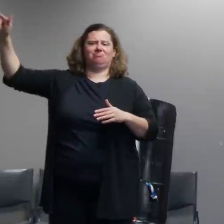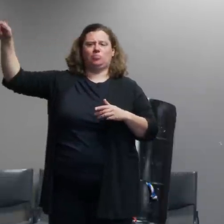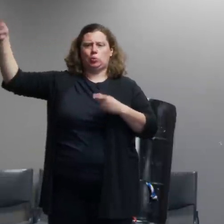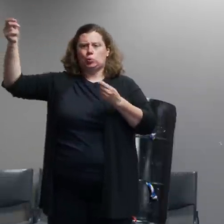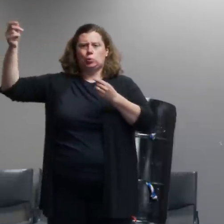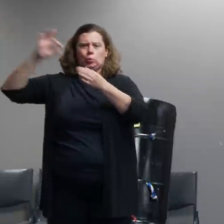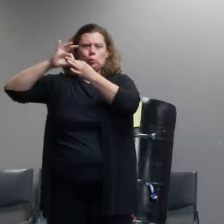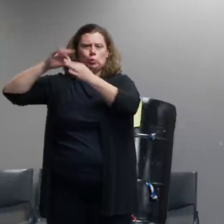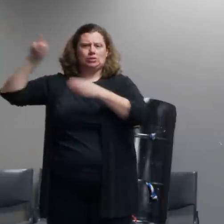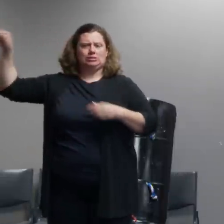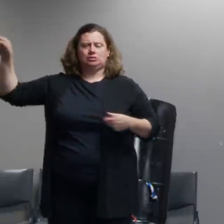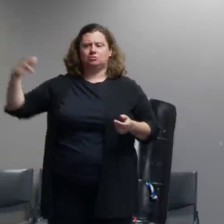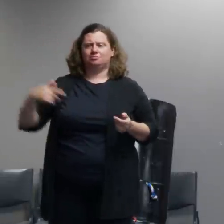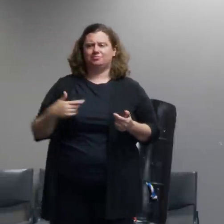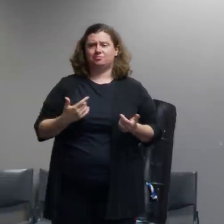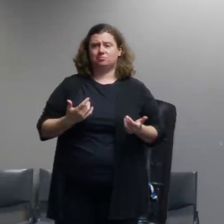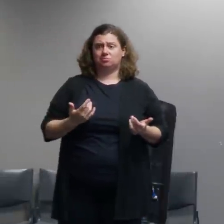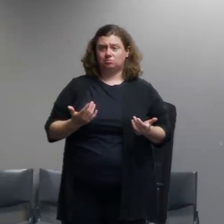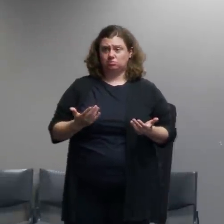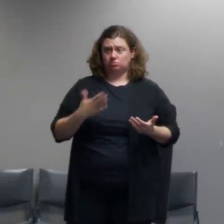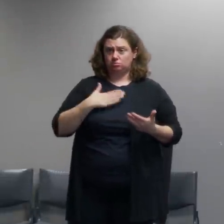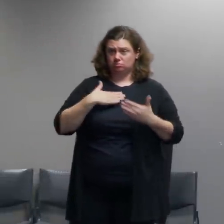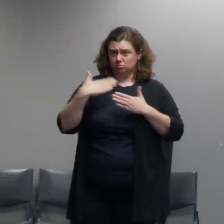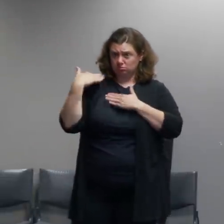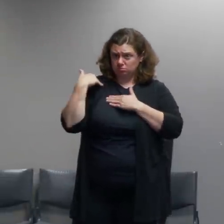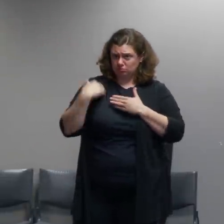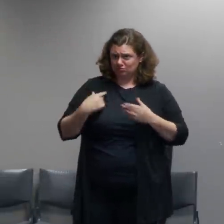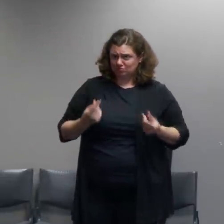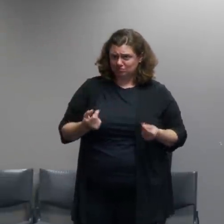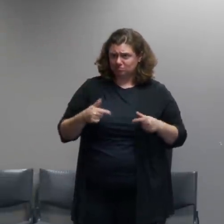role when i found out about that my biggest